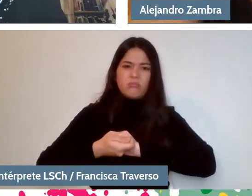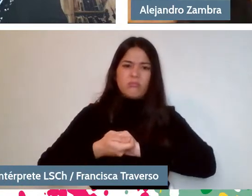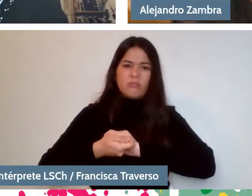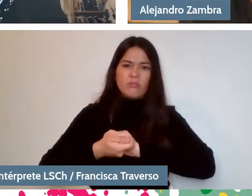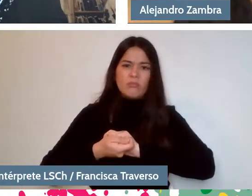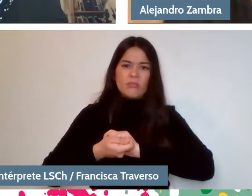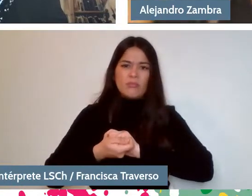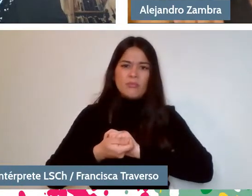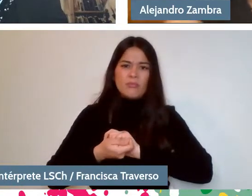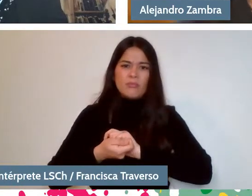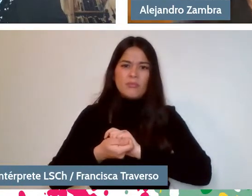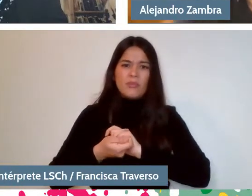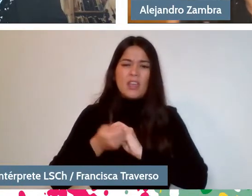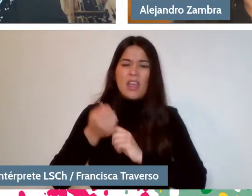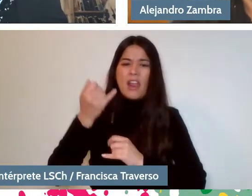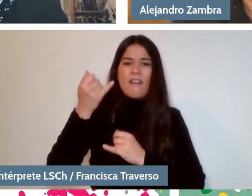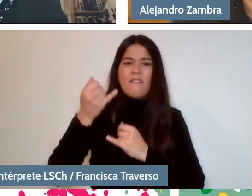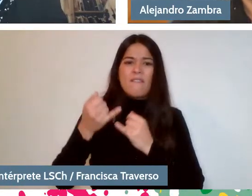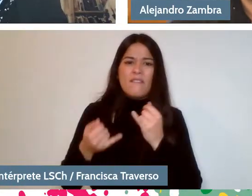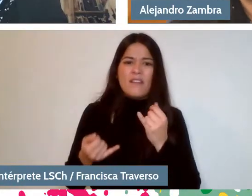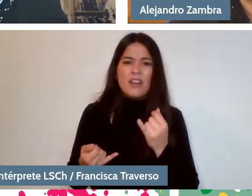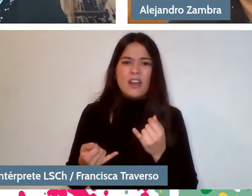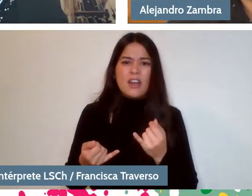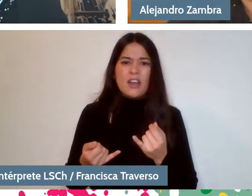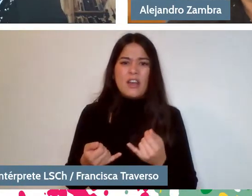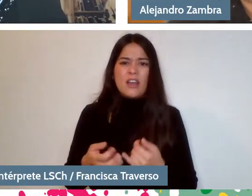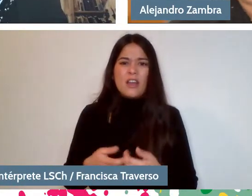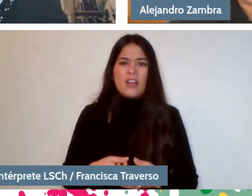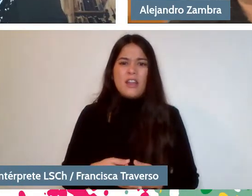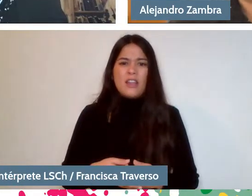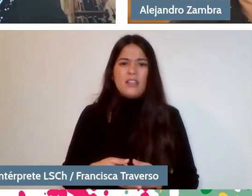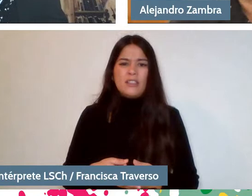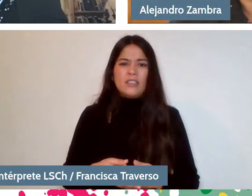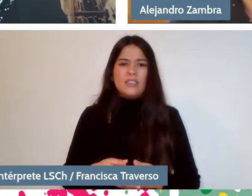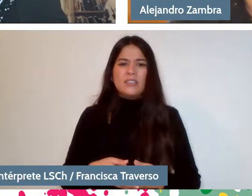that they end up being prose and stories.